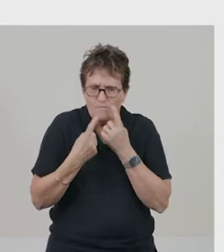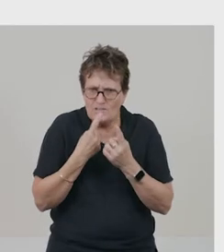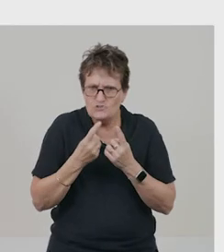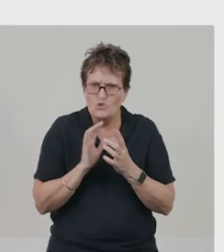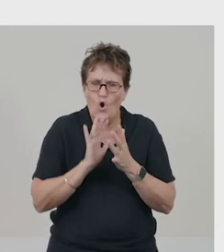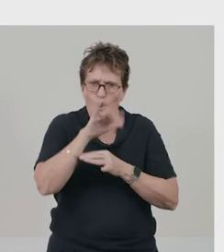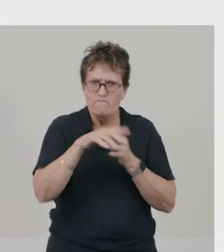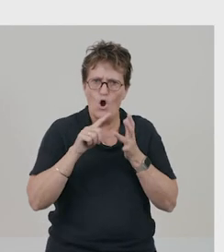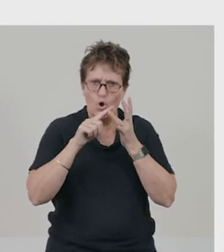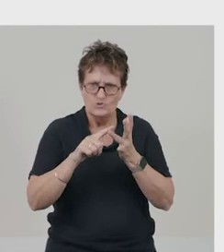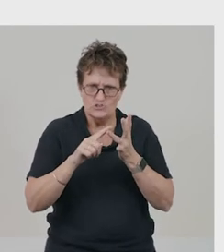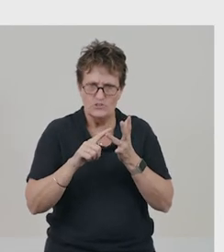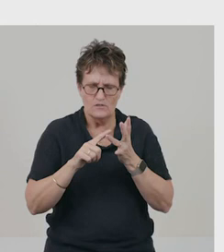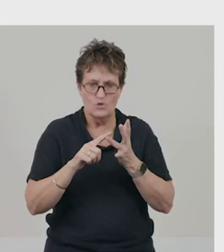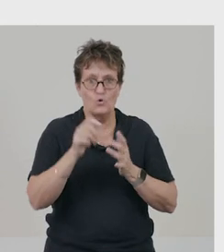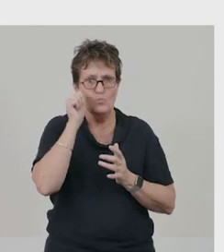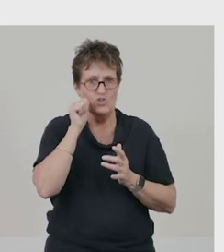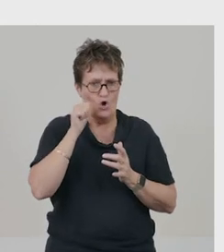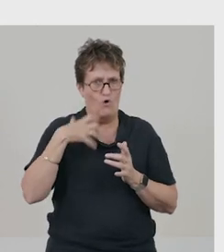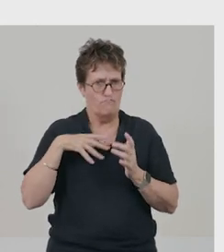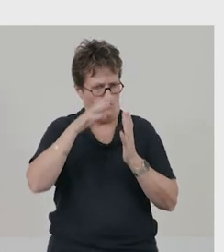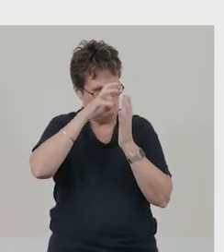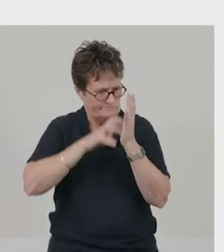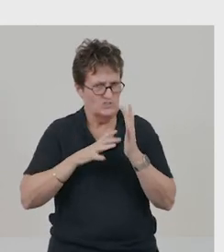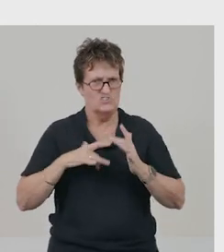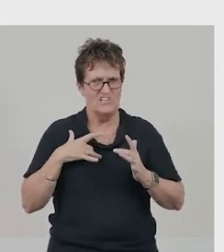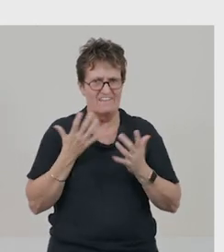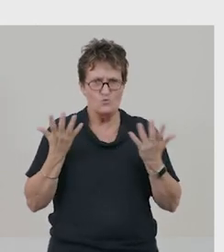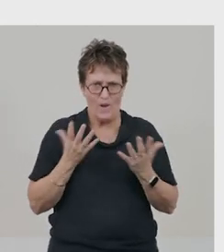We know from the text that she lives on one side of the enchanted forest.